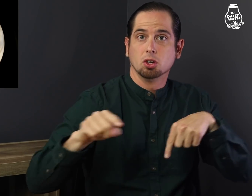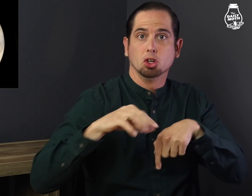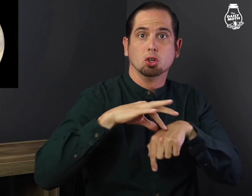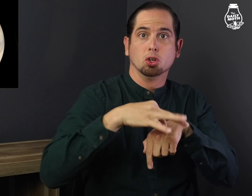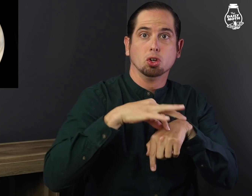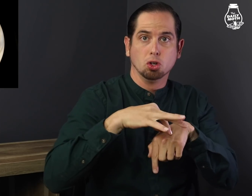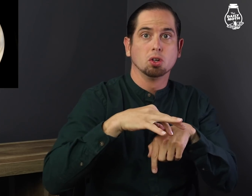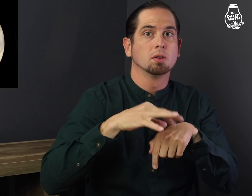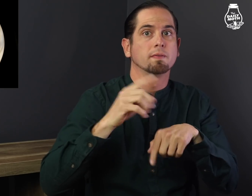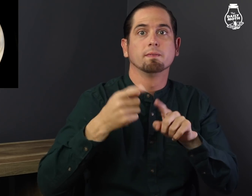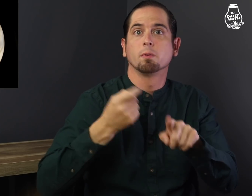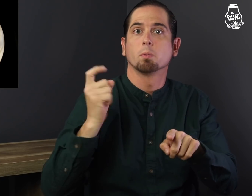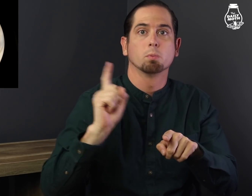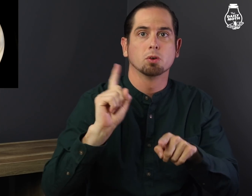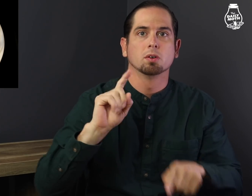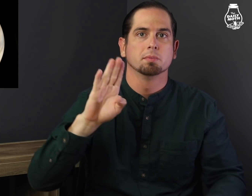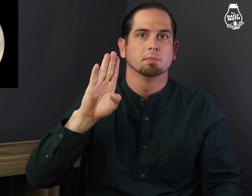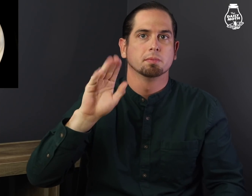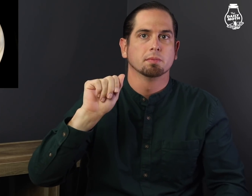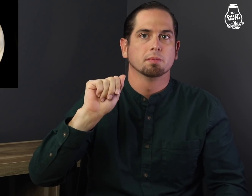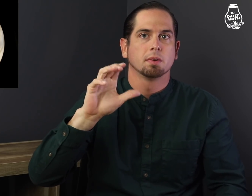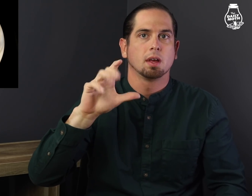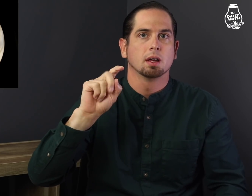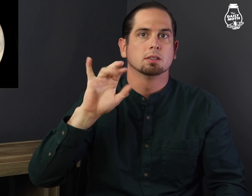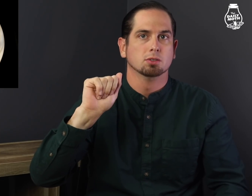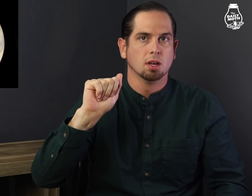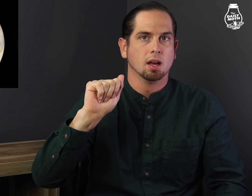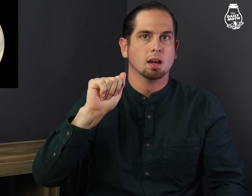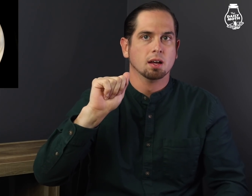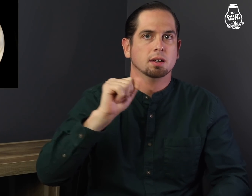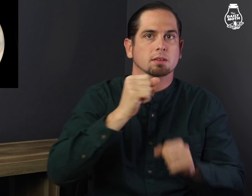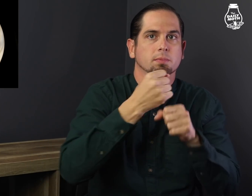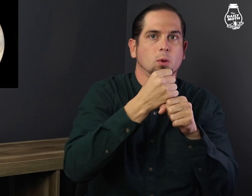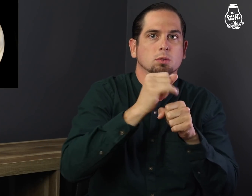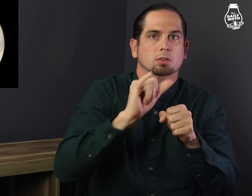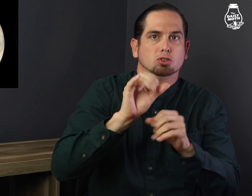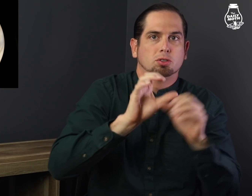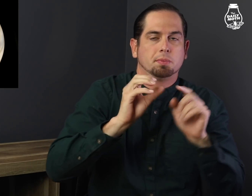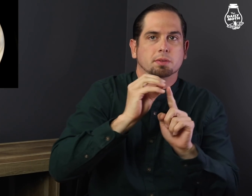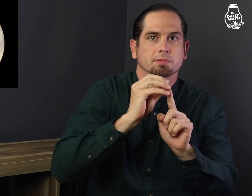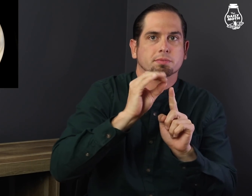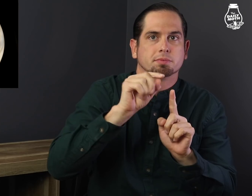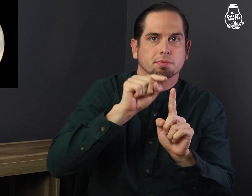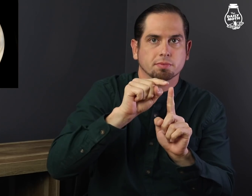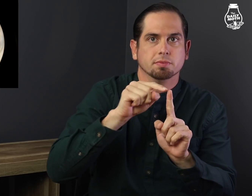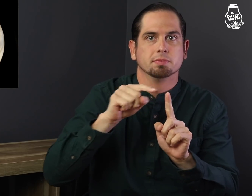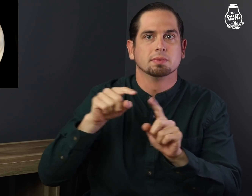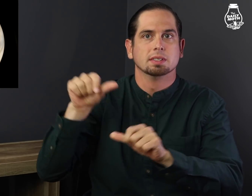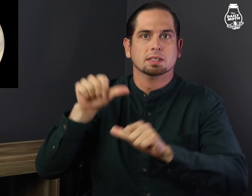on Earth, is produced by bacteria.